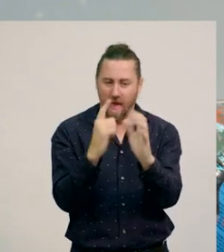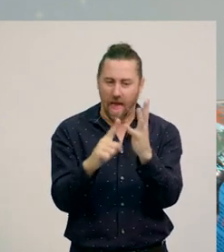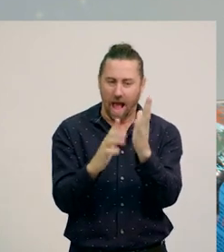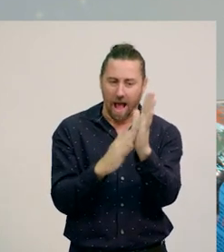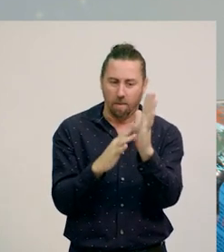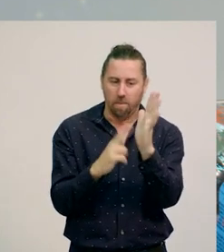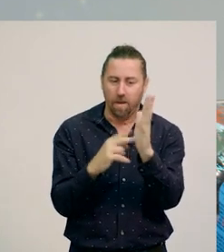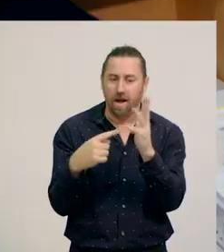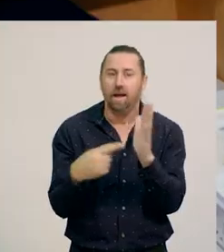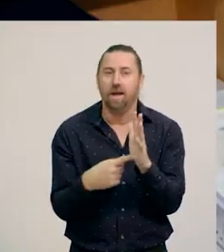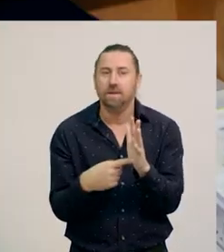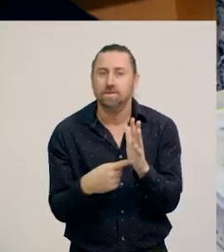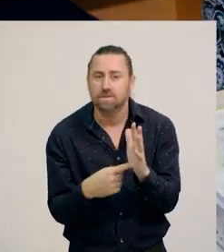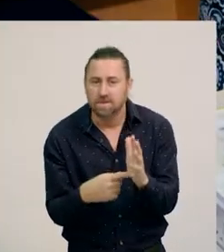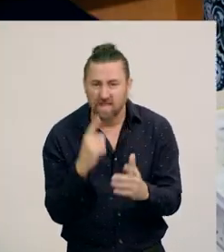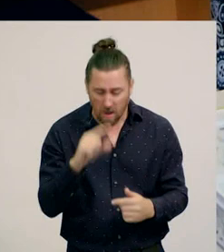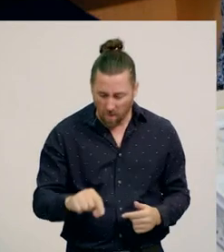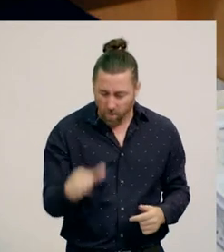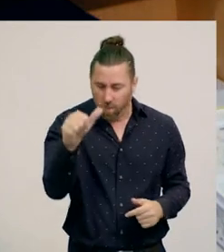A spinning top just works like these ones.